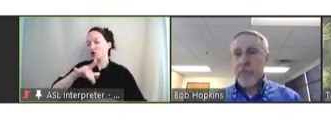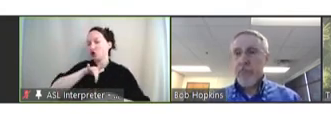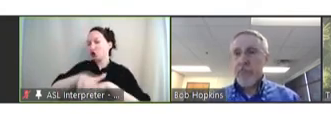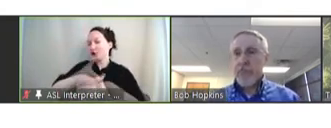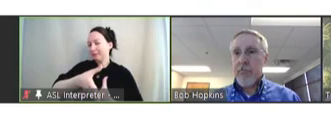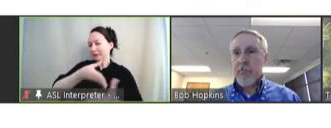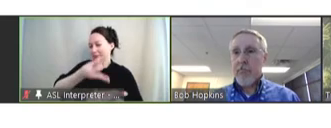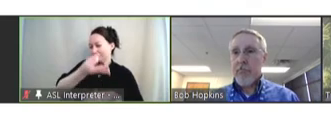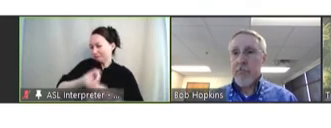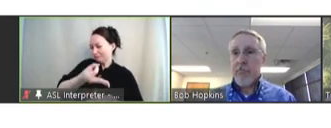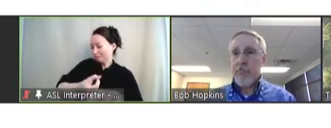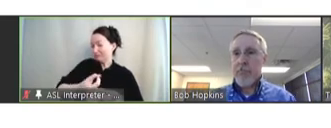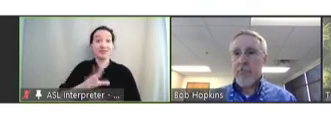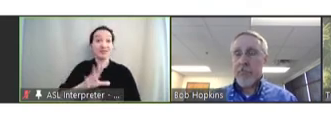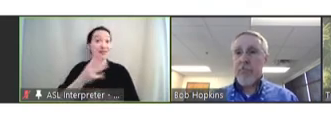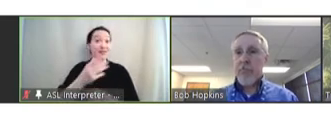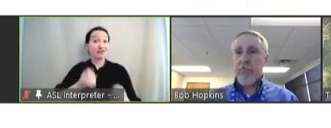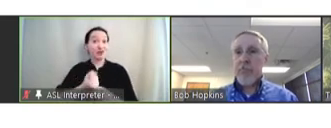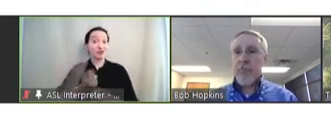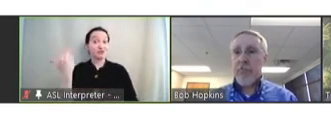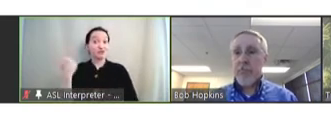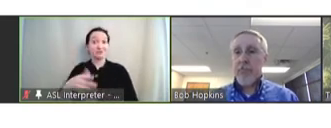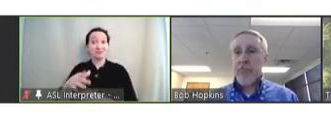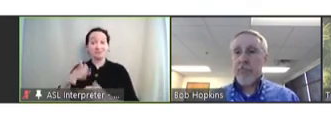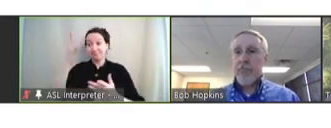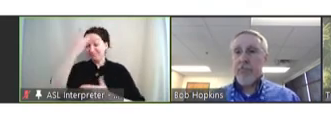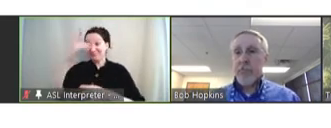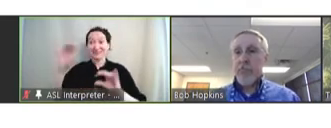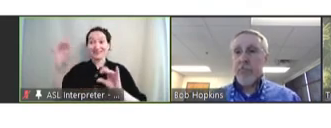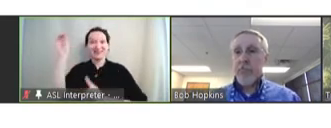which five years ago for infectious disease vaccines was really poor.